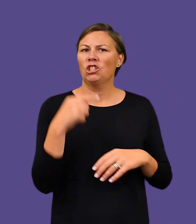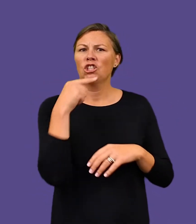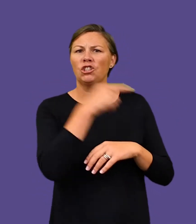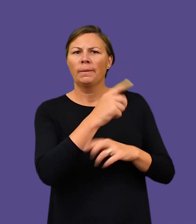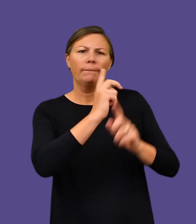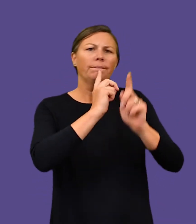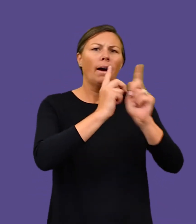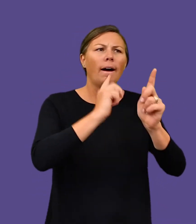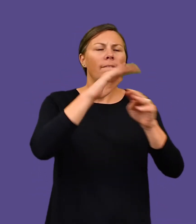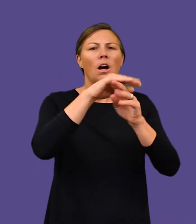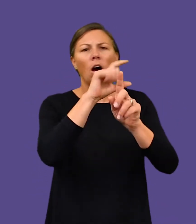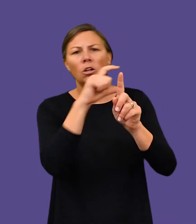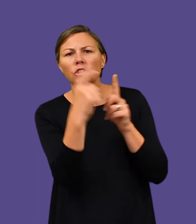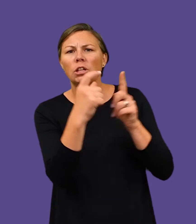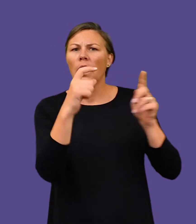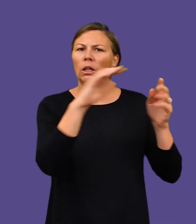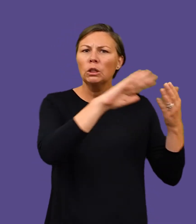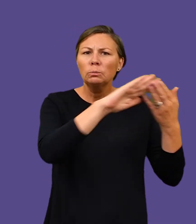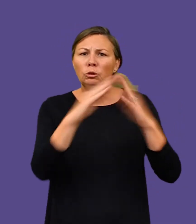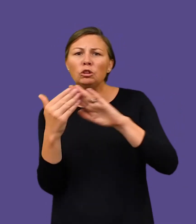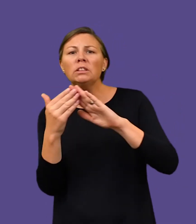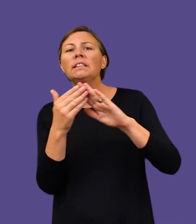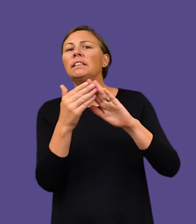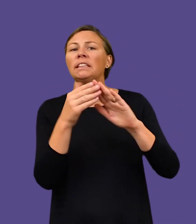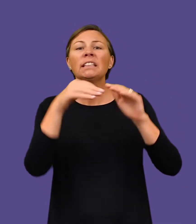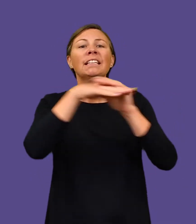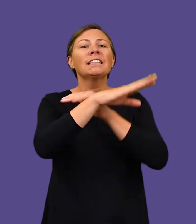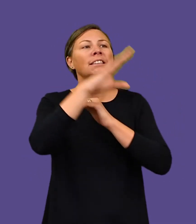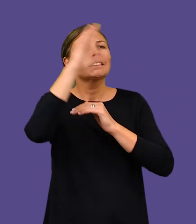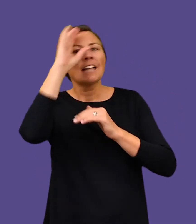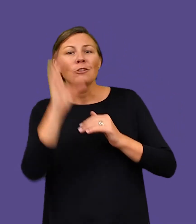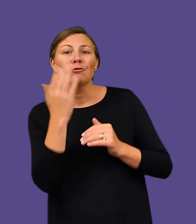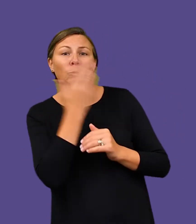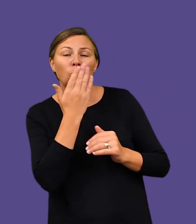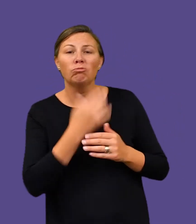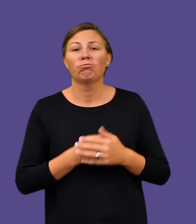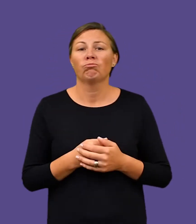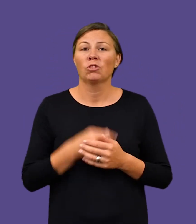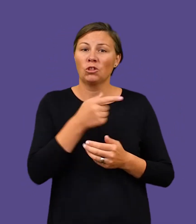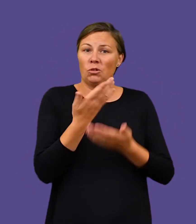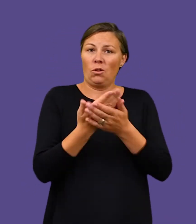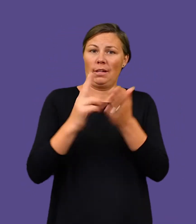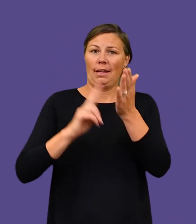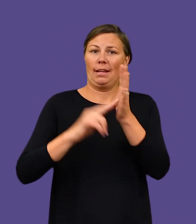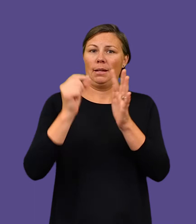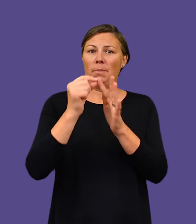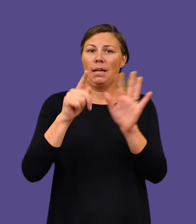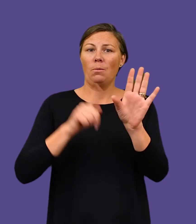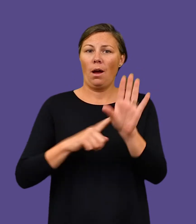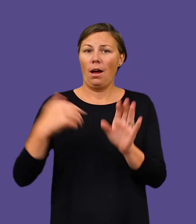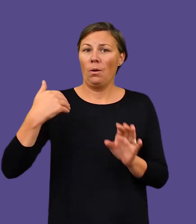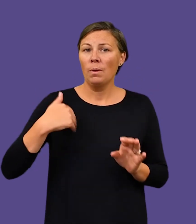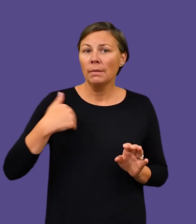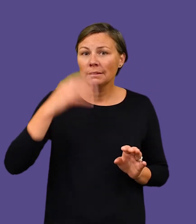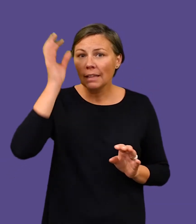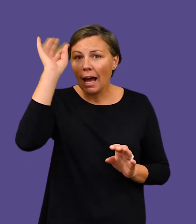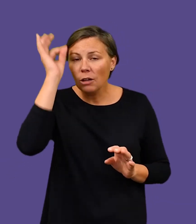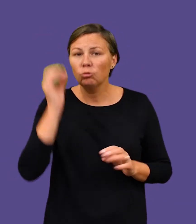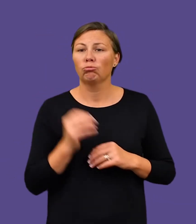She is a cultural and community liaison officer for regional schools, a director on the NPY Women’s Council,